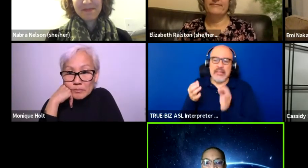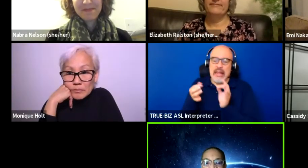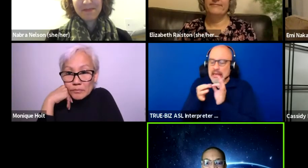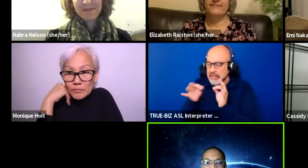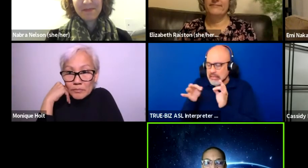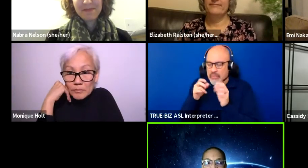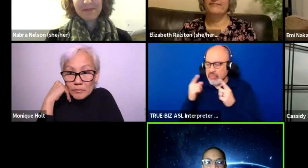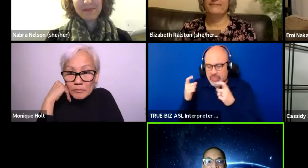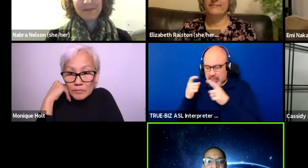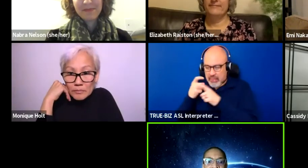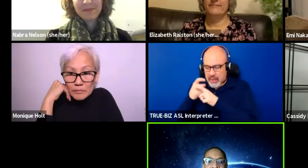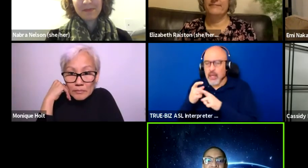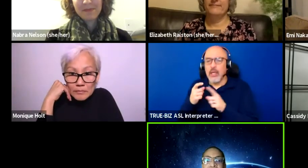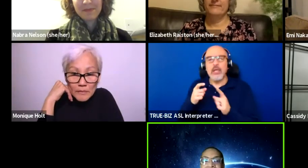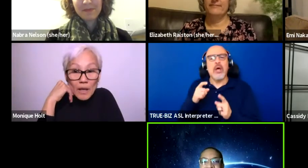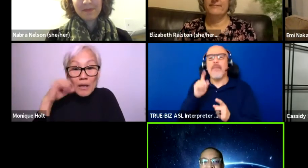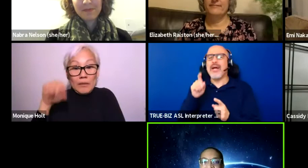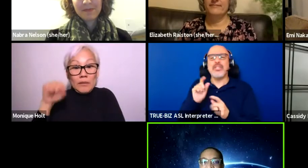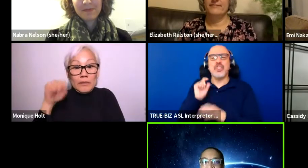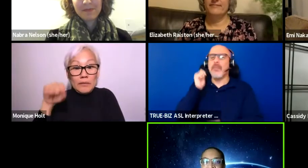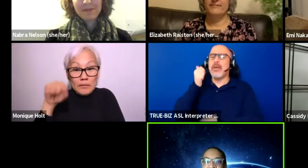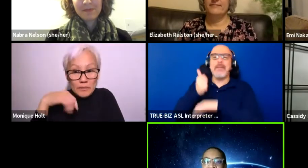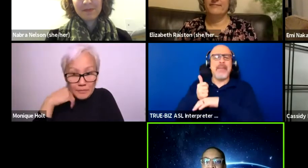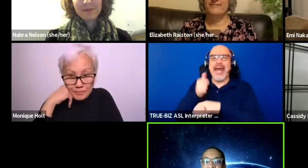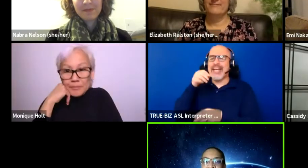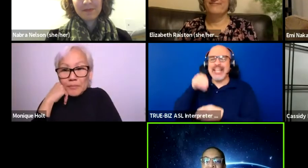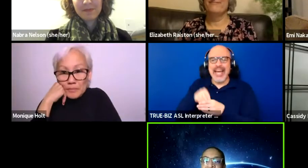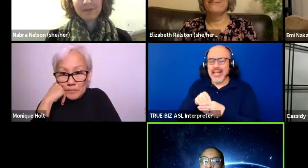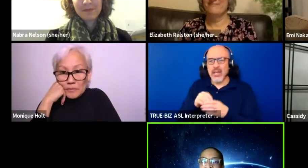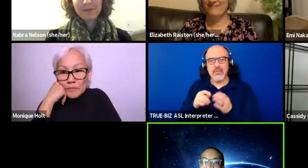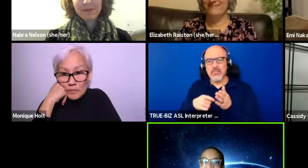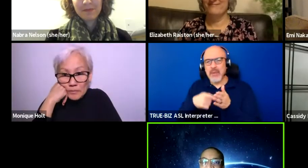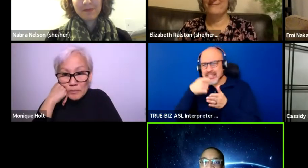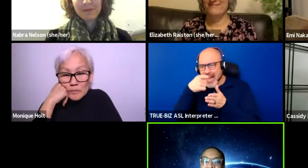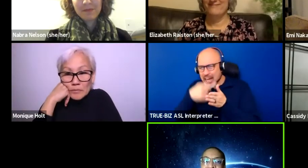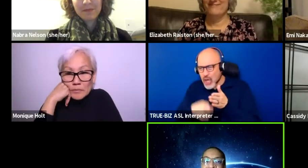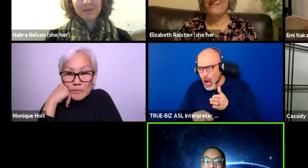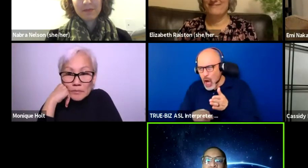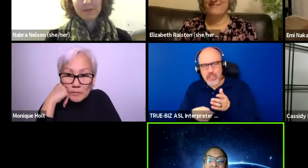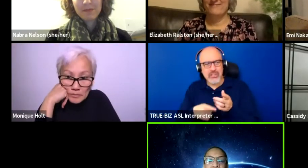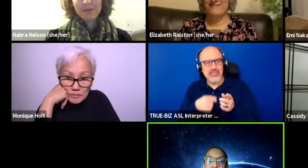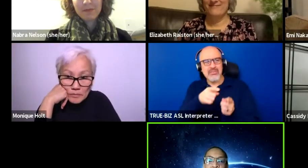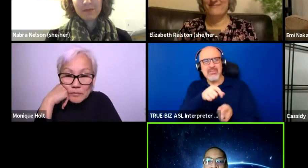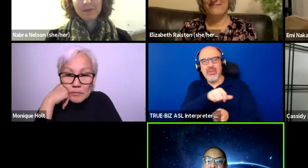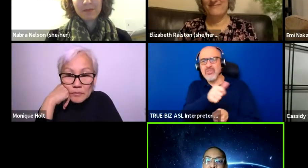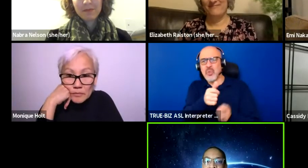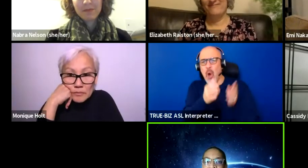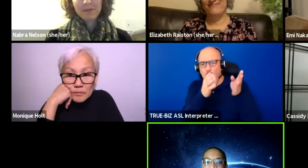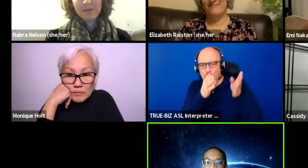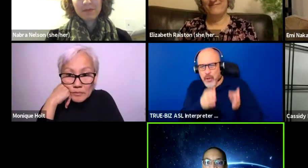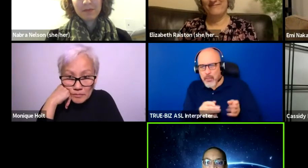instead of let's pass that cost off to someone else because we don't want to be bothered with it.